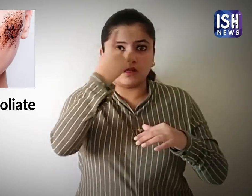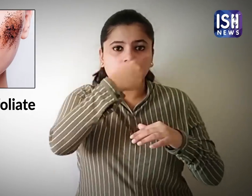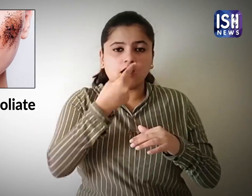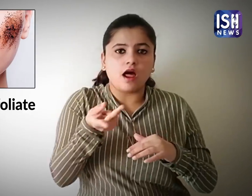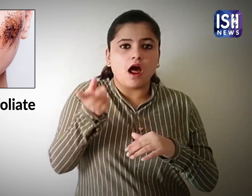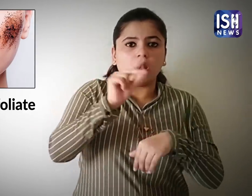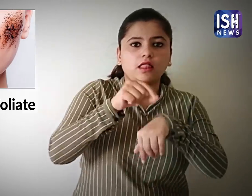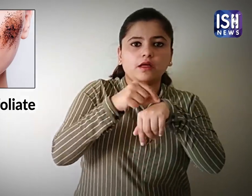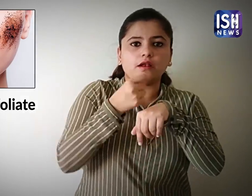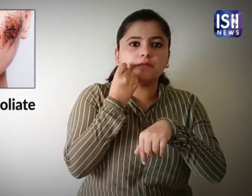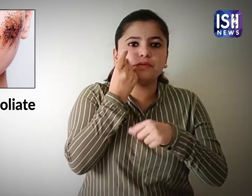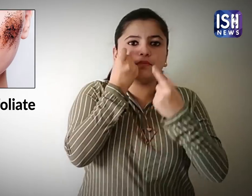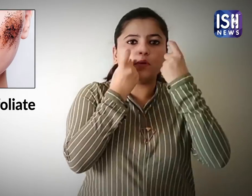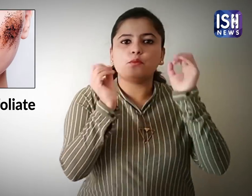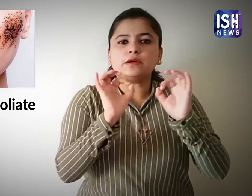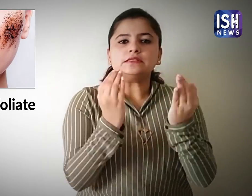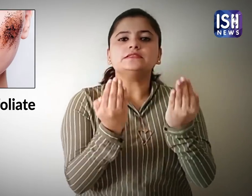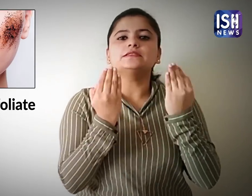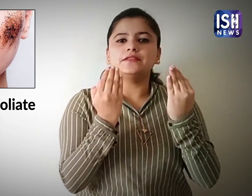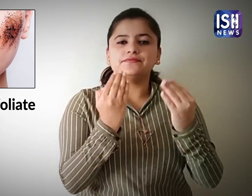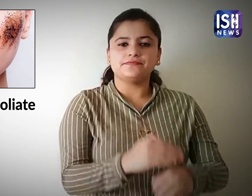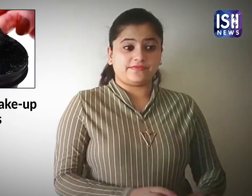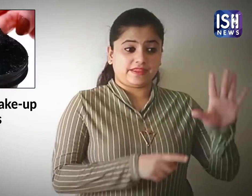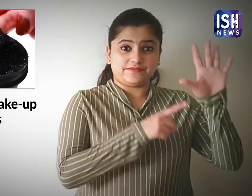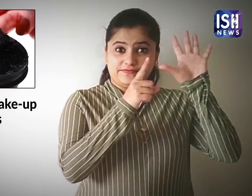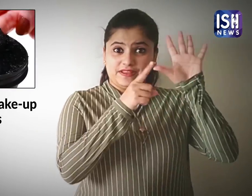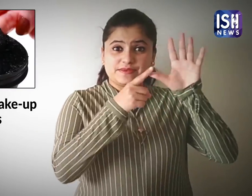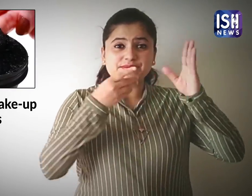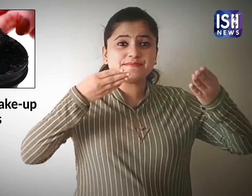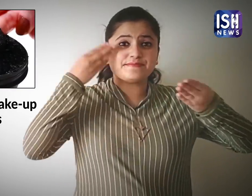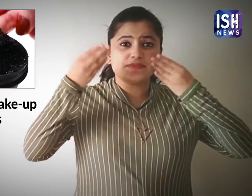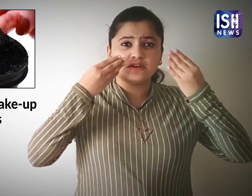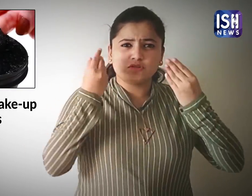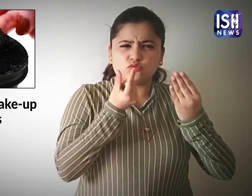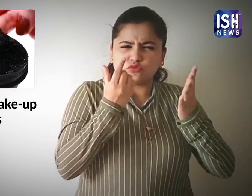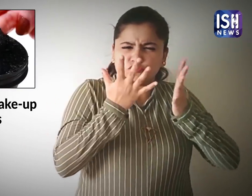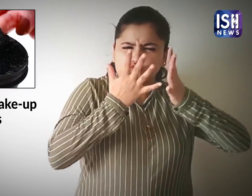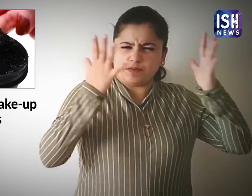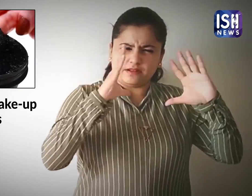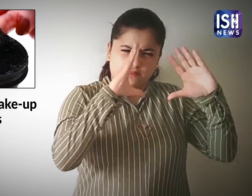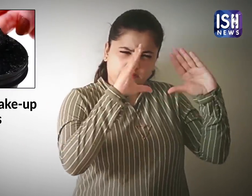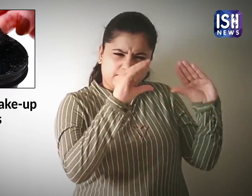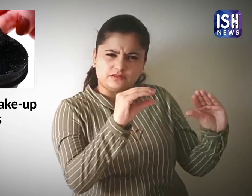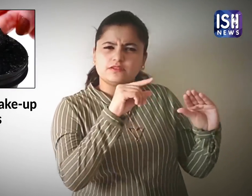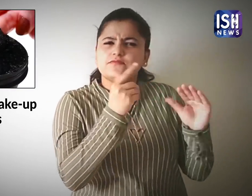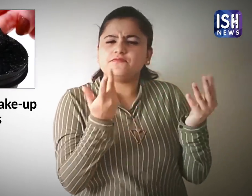This will prevent pimple from occurring. Avoid using heavy make up.